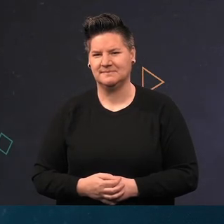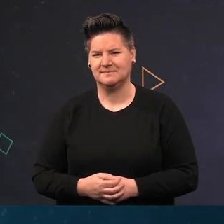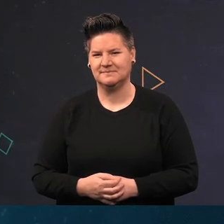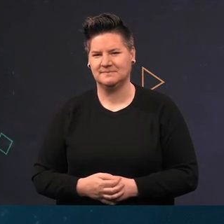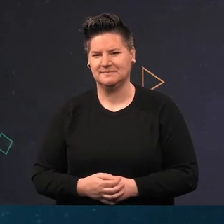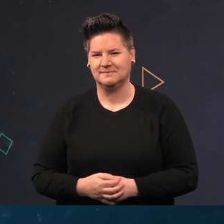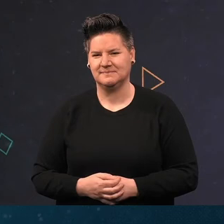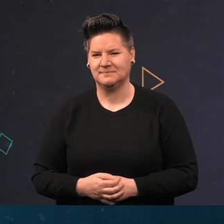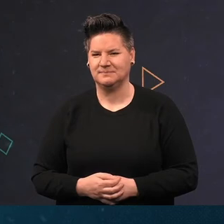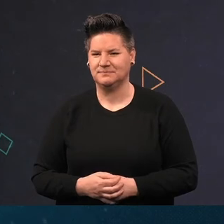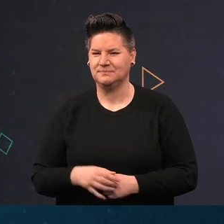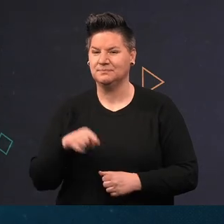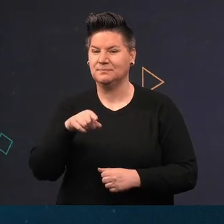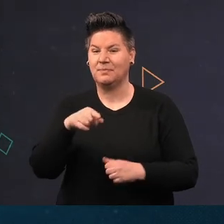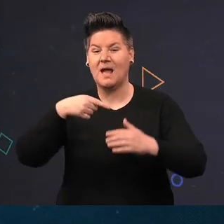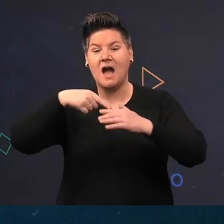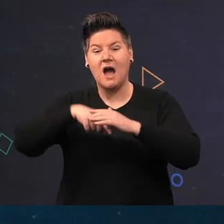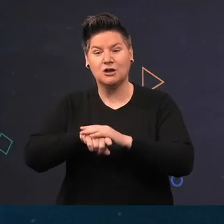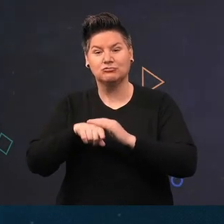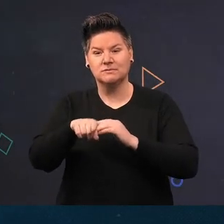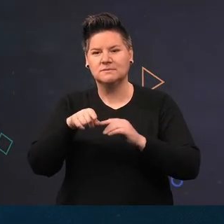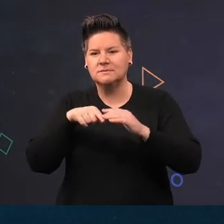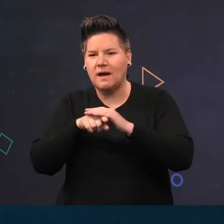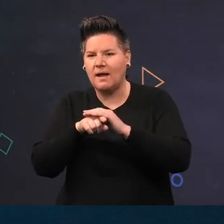Usually they remain at the entrance to their tunnels with just their claws showing.